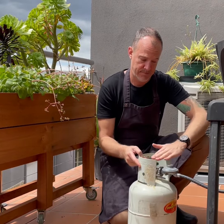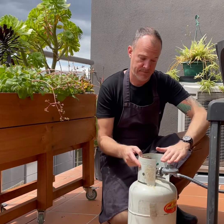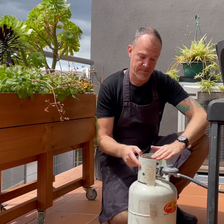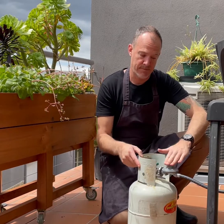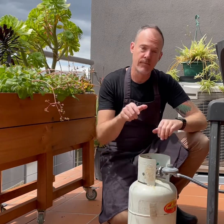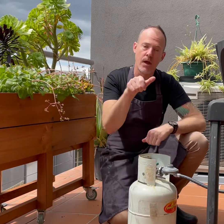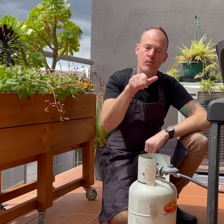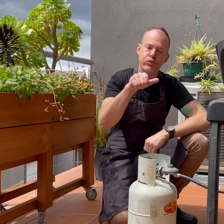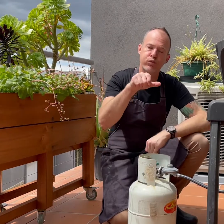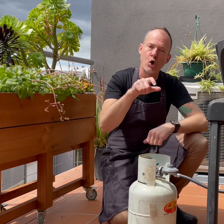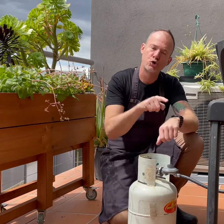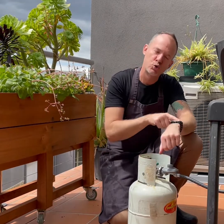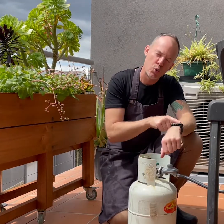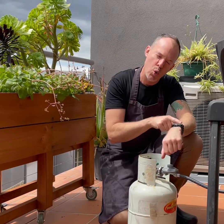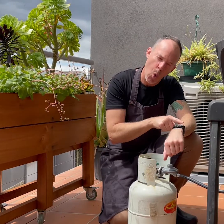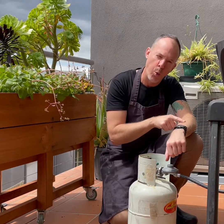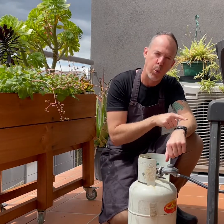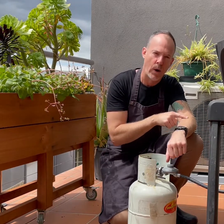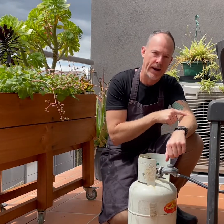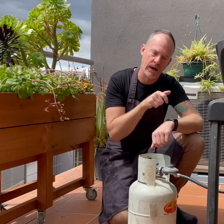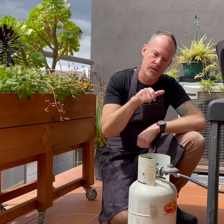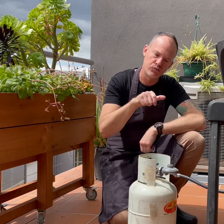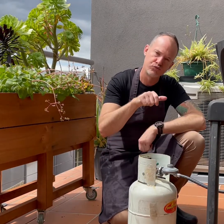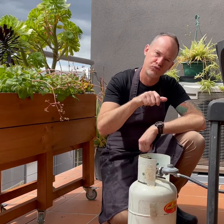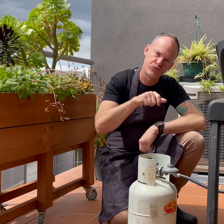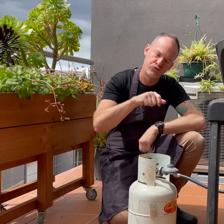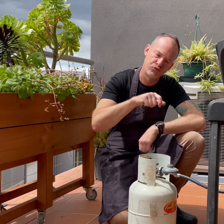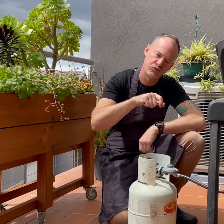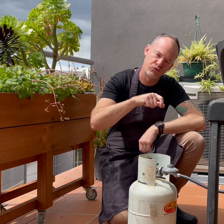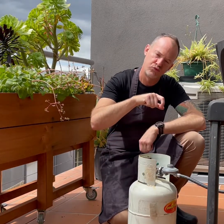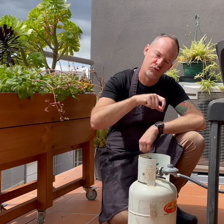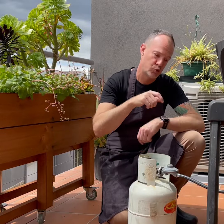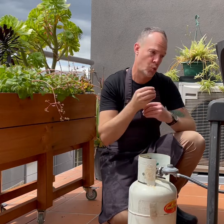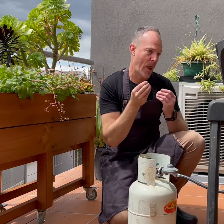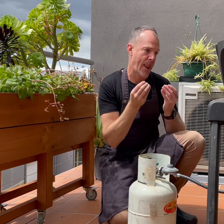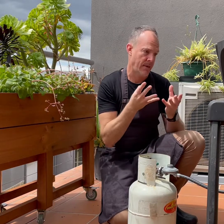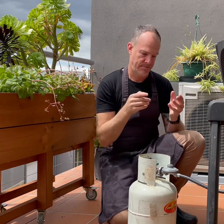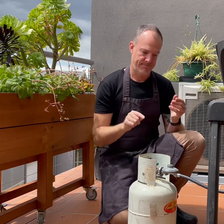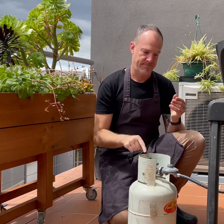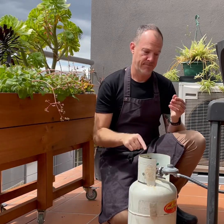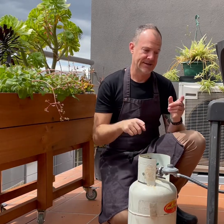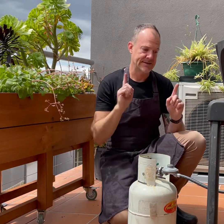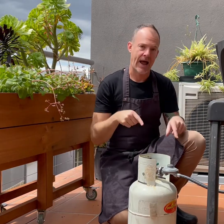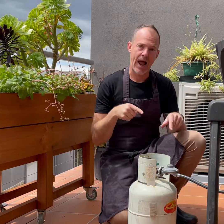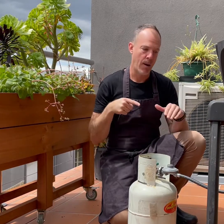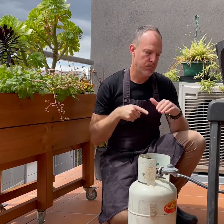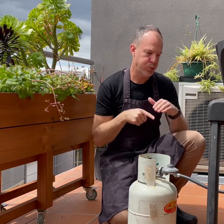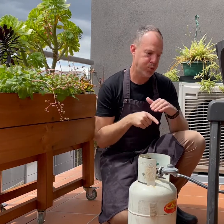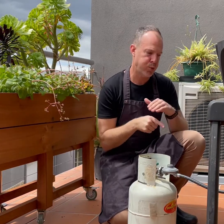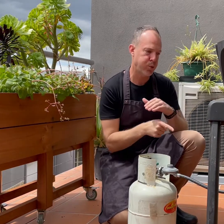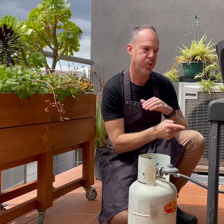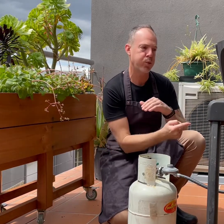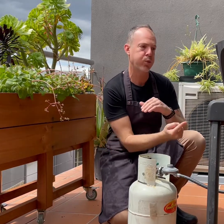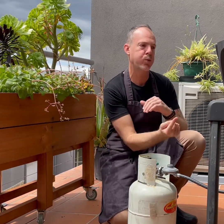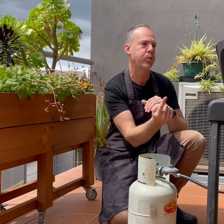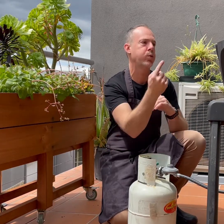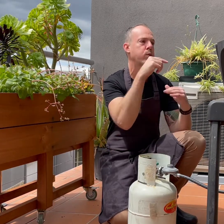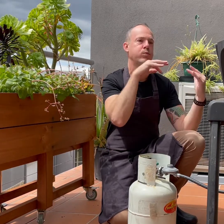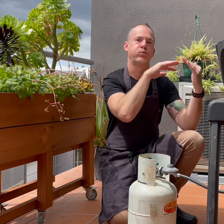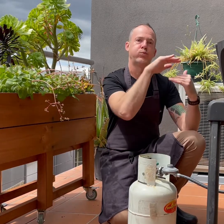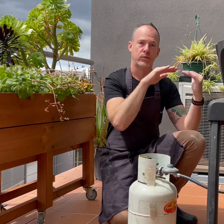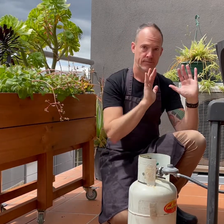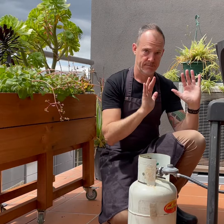After re-connection slowly open the tap to allow the gas to flow through to the BBQ.